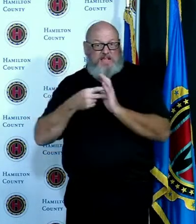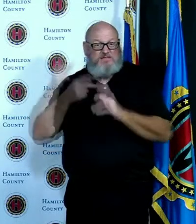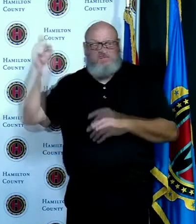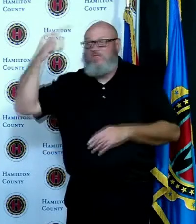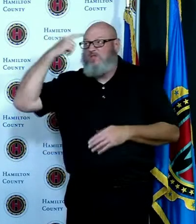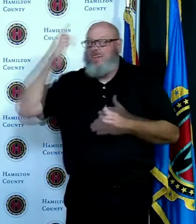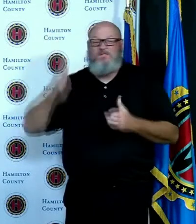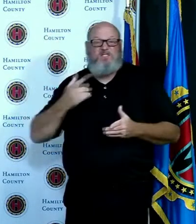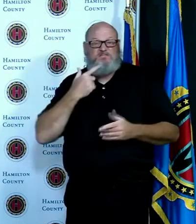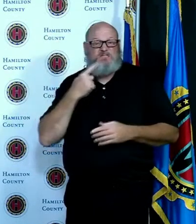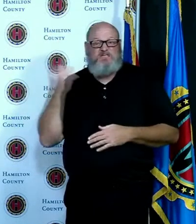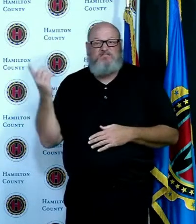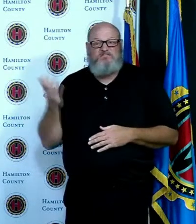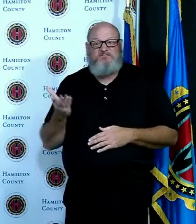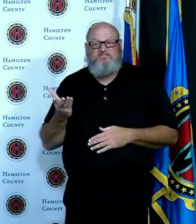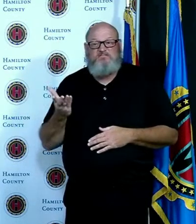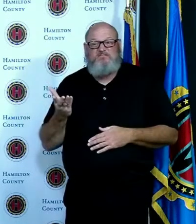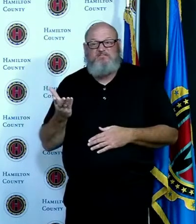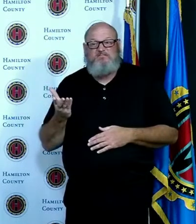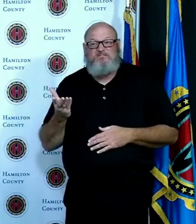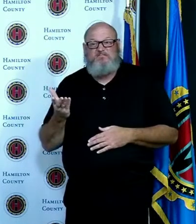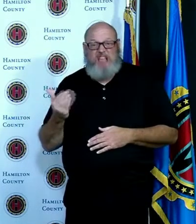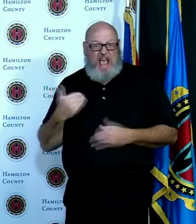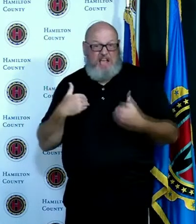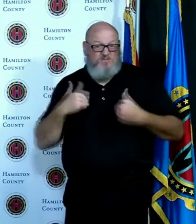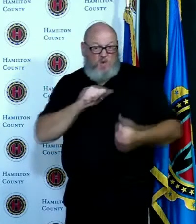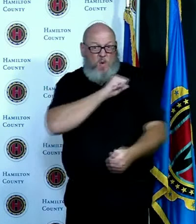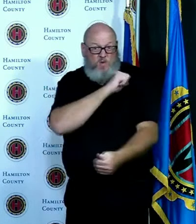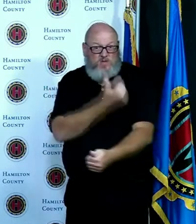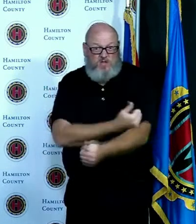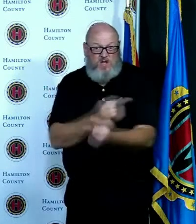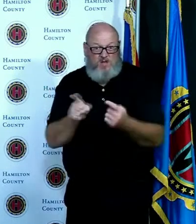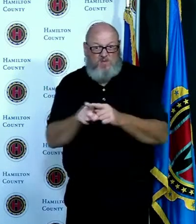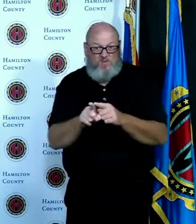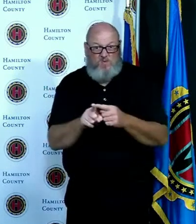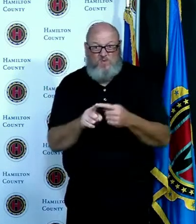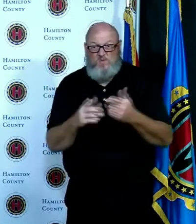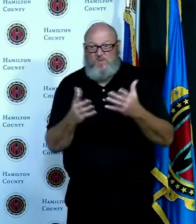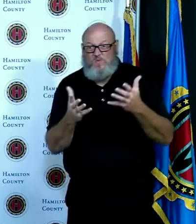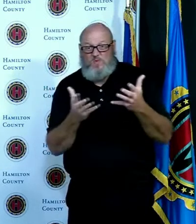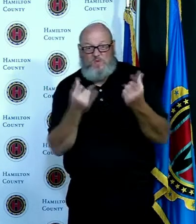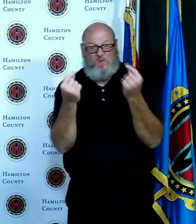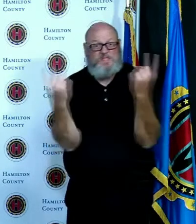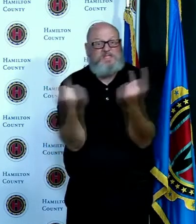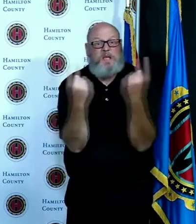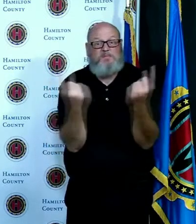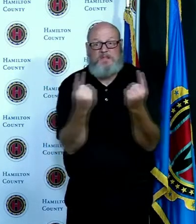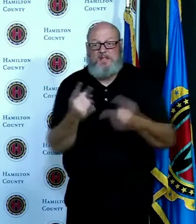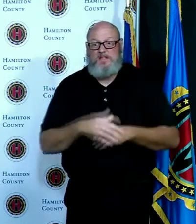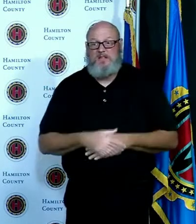so the Governor has the authority to say you know if you're a purple county then xyz might happen